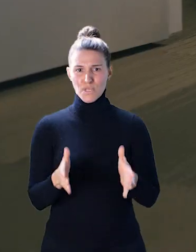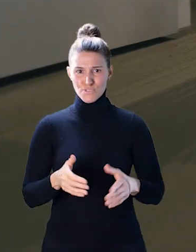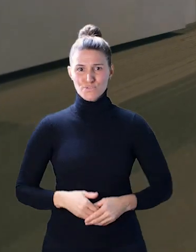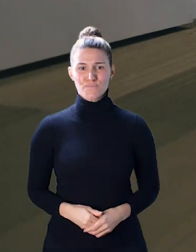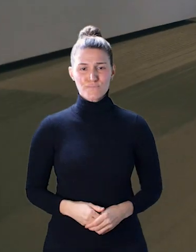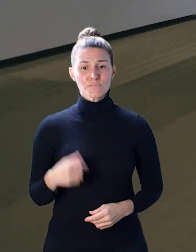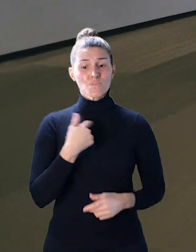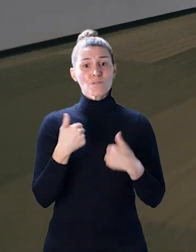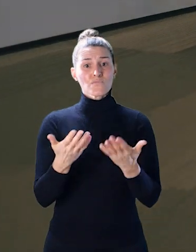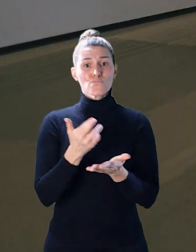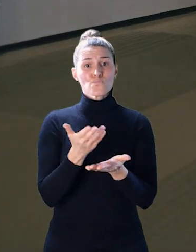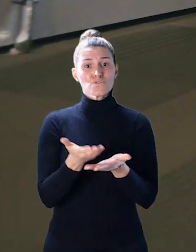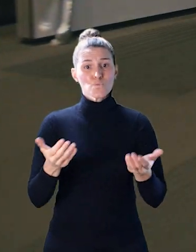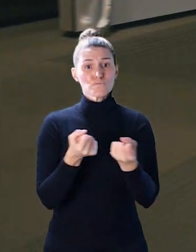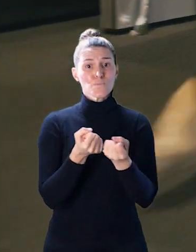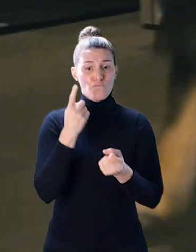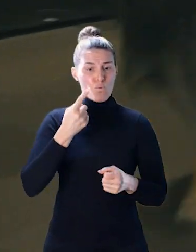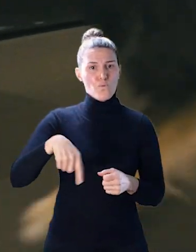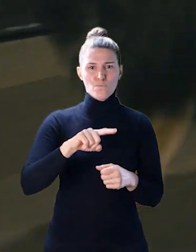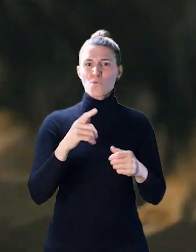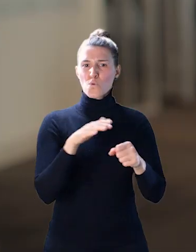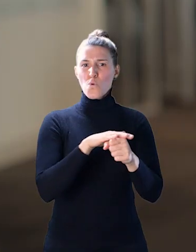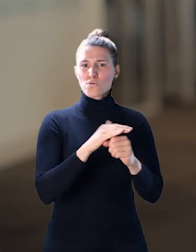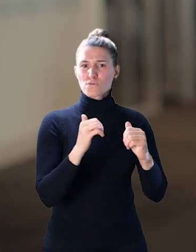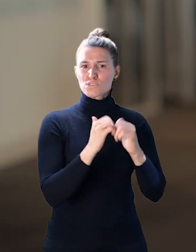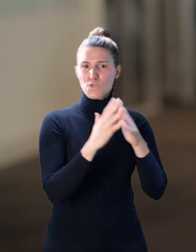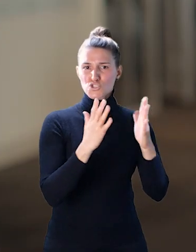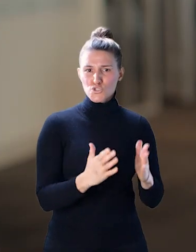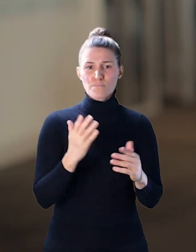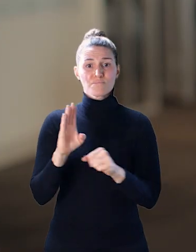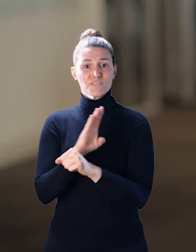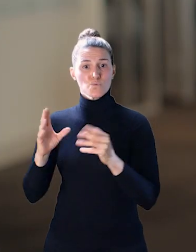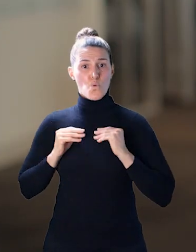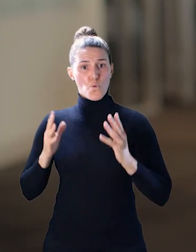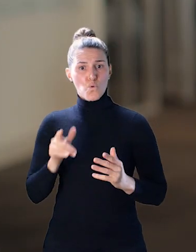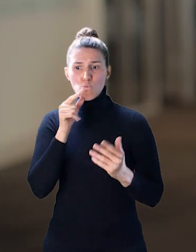We provide resources, support for local entrepreneurs, business owners who want to either start